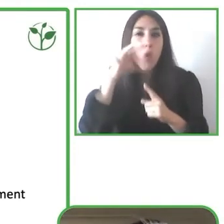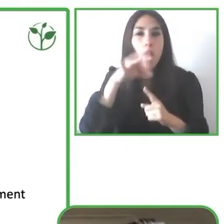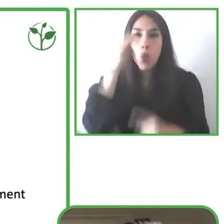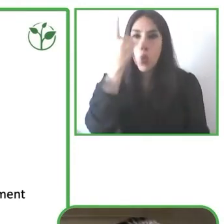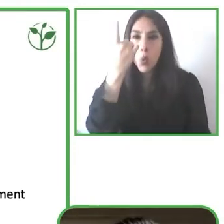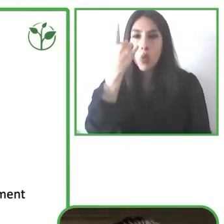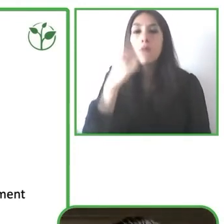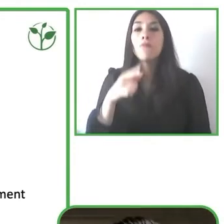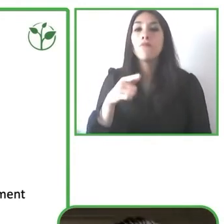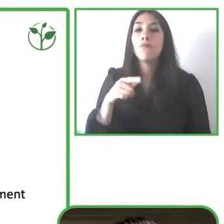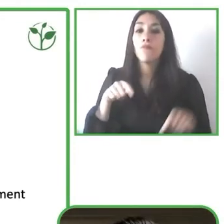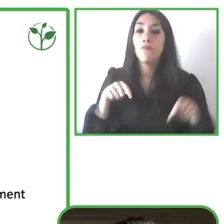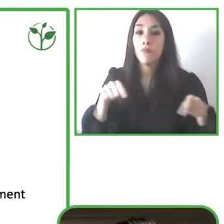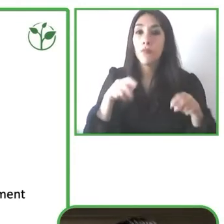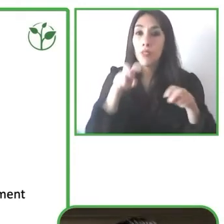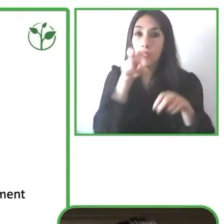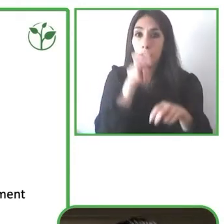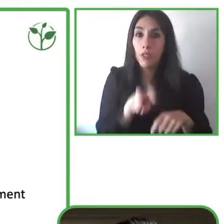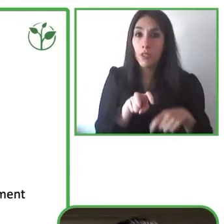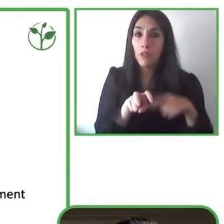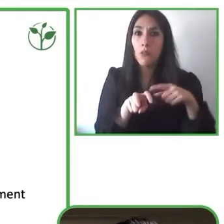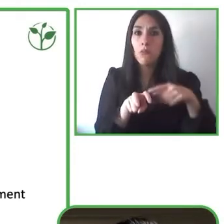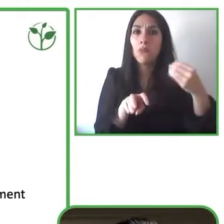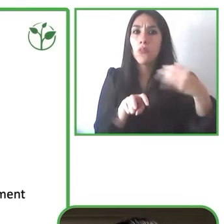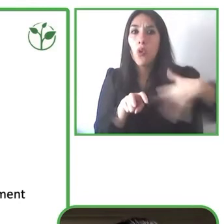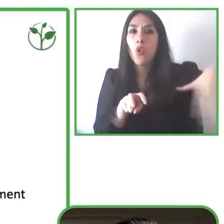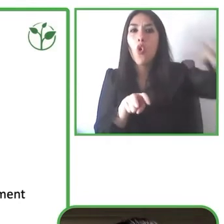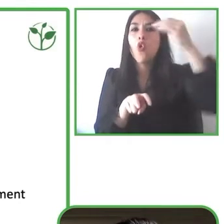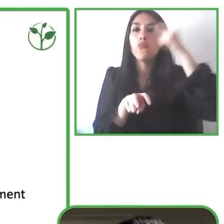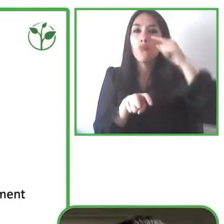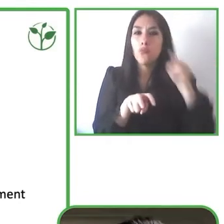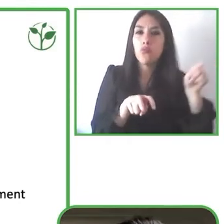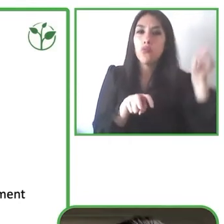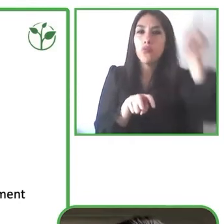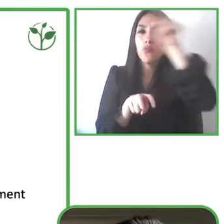their phones so people can also make phone calls right now or control their phone